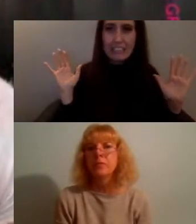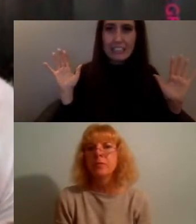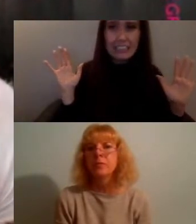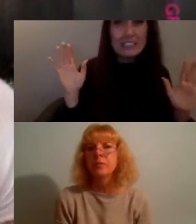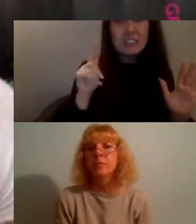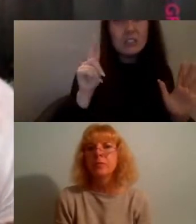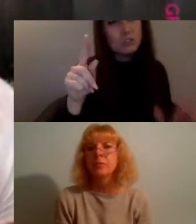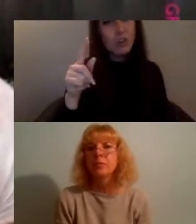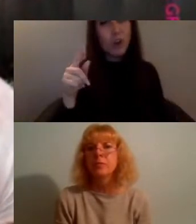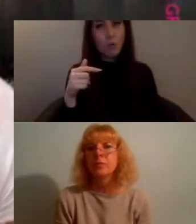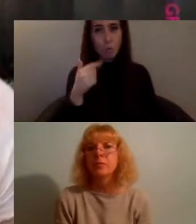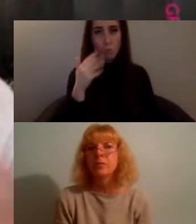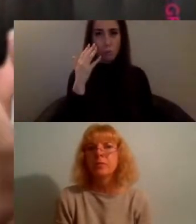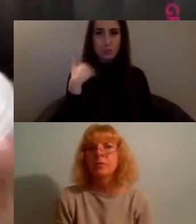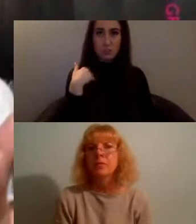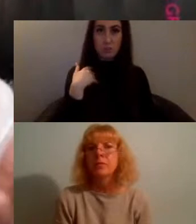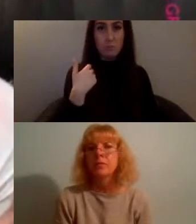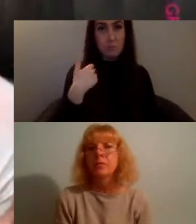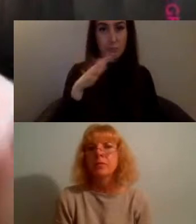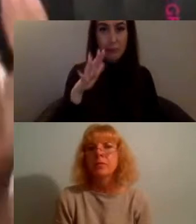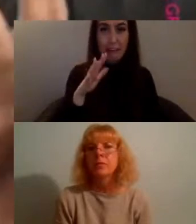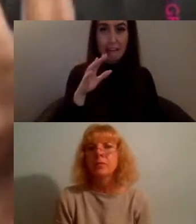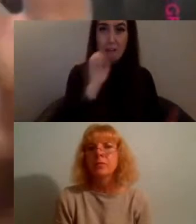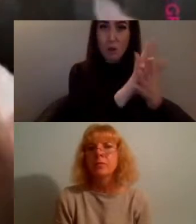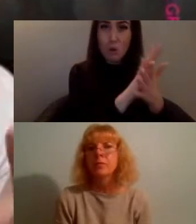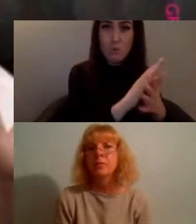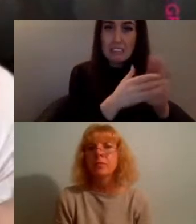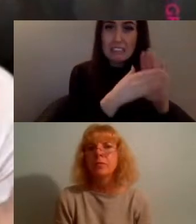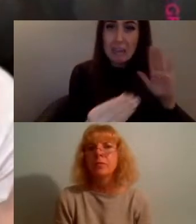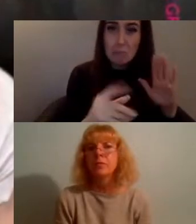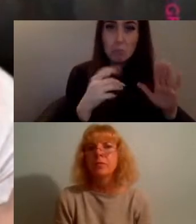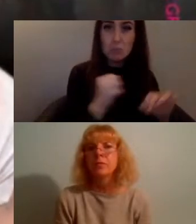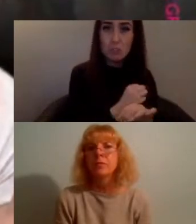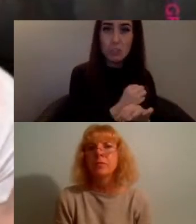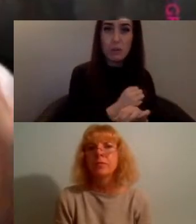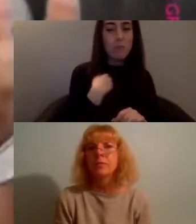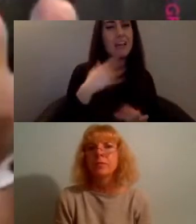the examples that they're doing you're actually talking about how people present activism and how